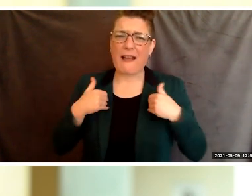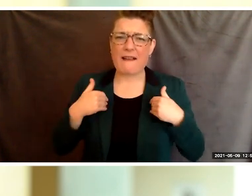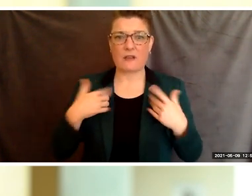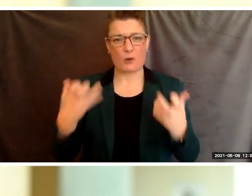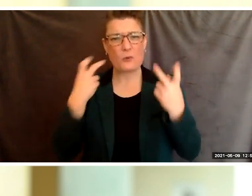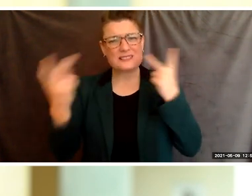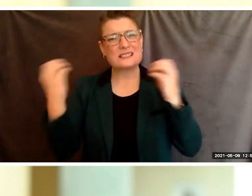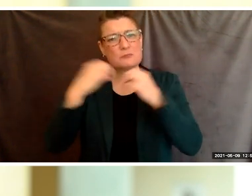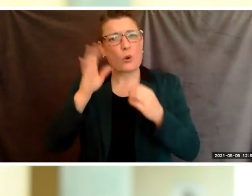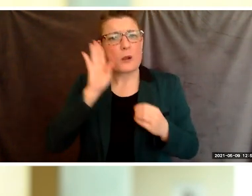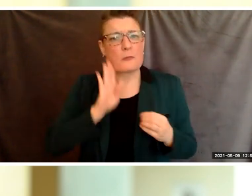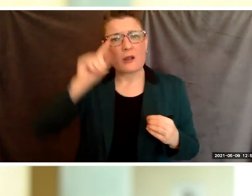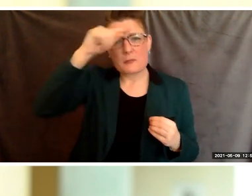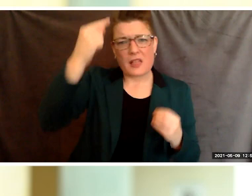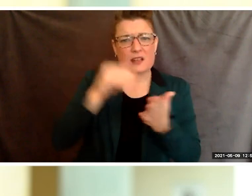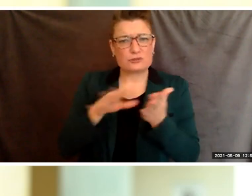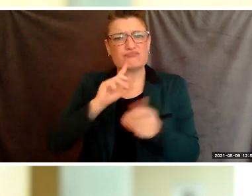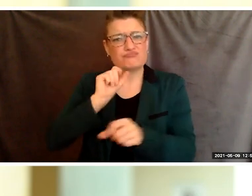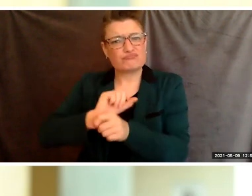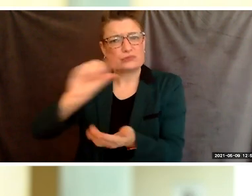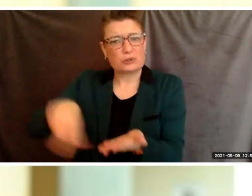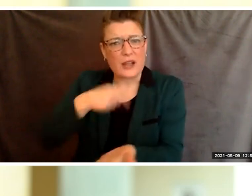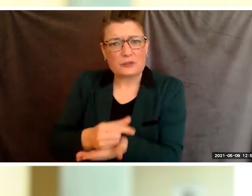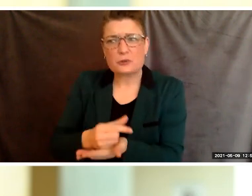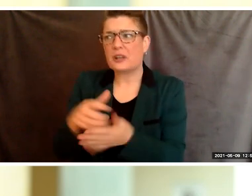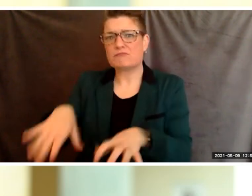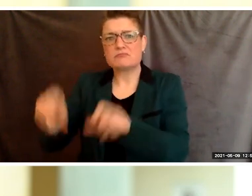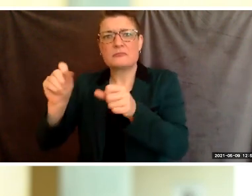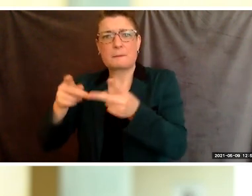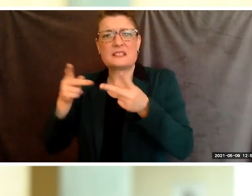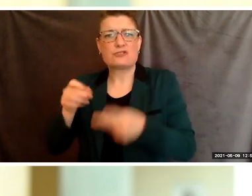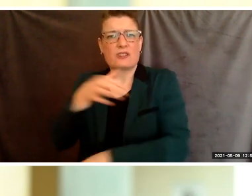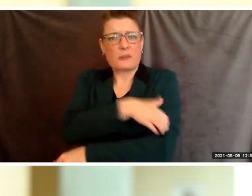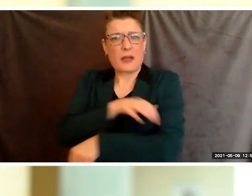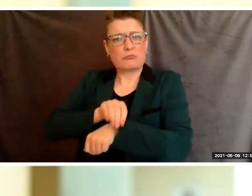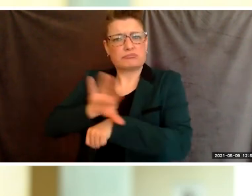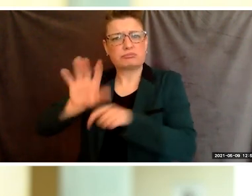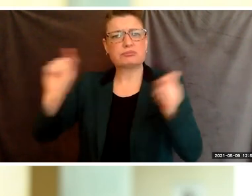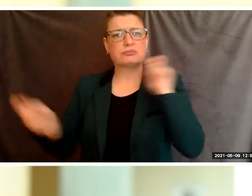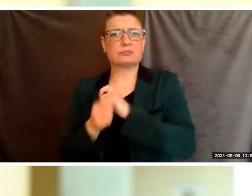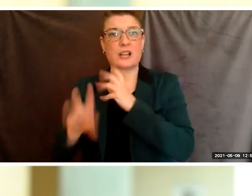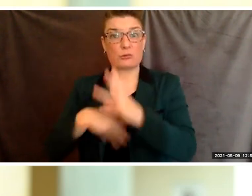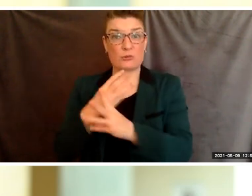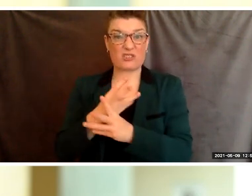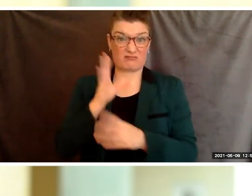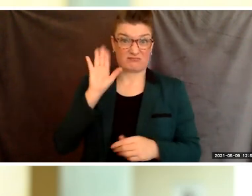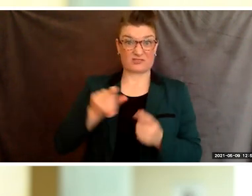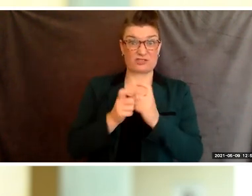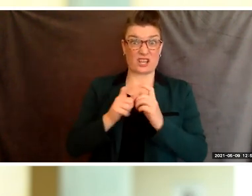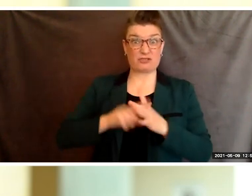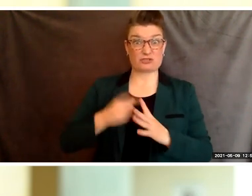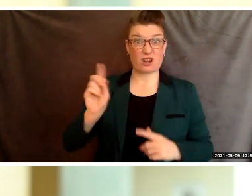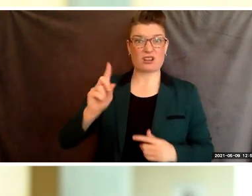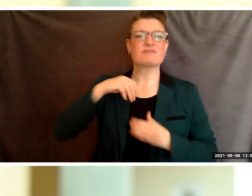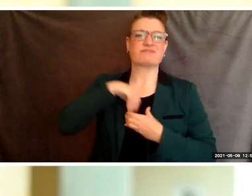I want to see them in positions of power and making a change in the world. Change starts from within, and we must be the change.